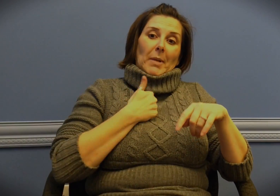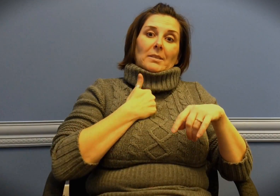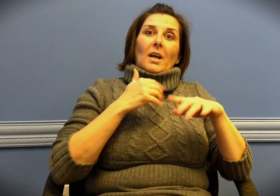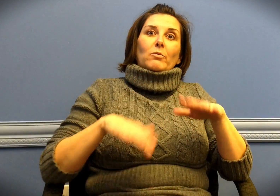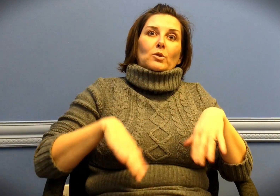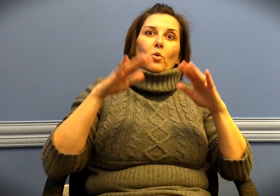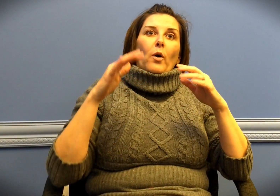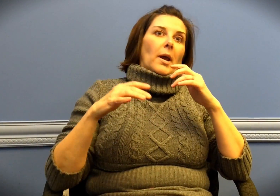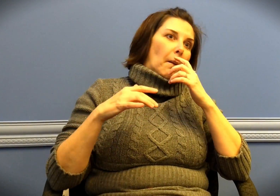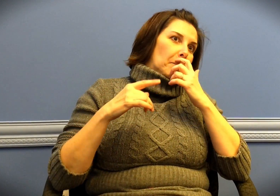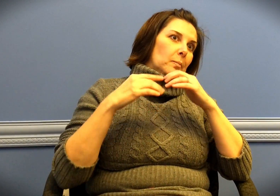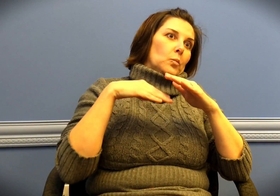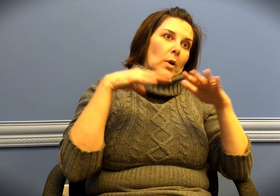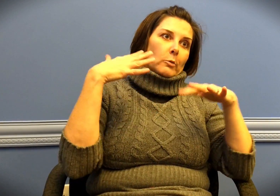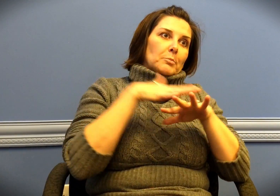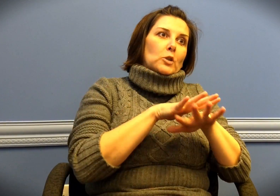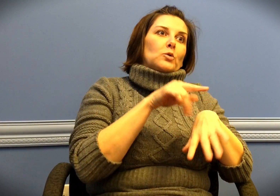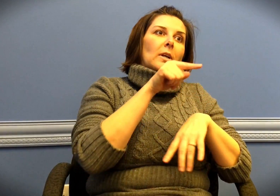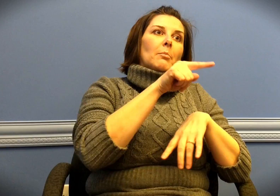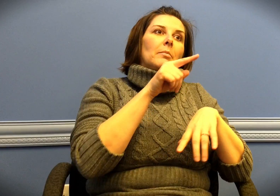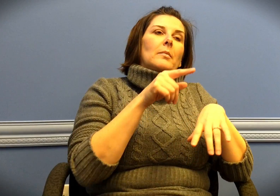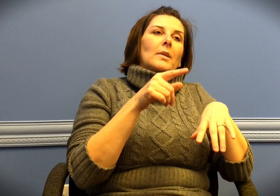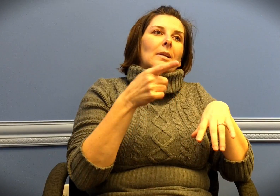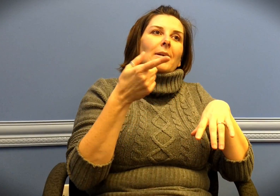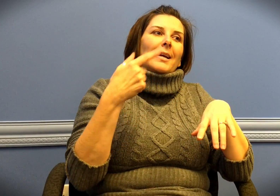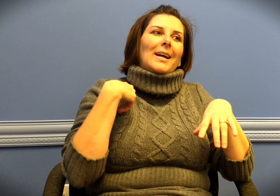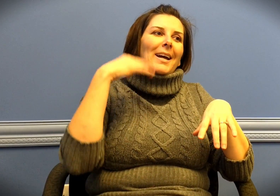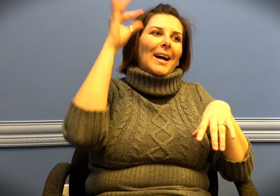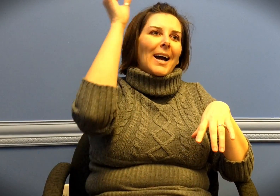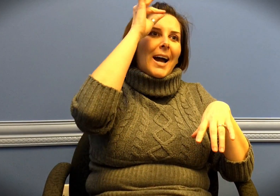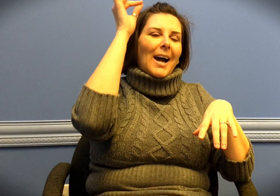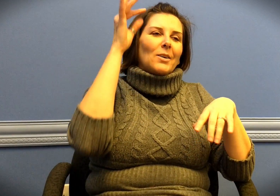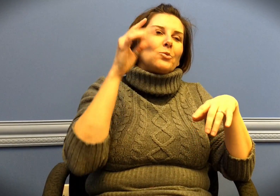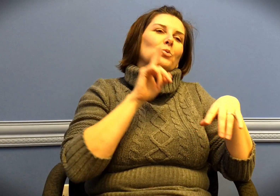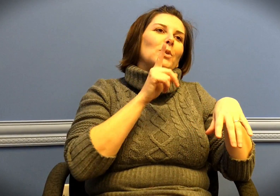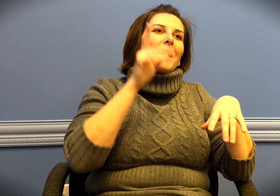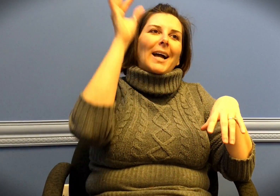I grew up attending a mainstream school, and I had no idea about Deaf people.